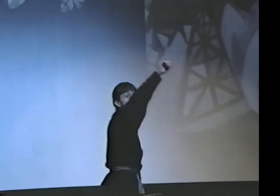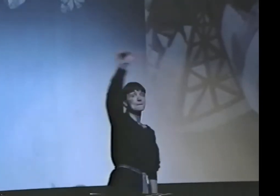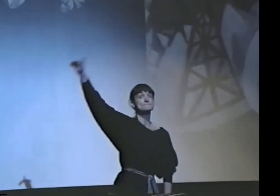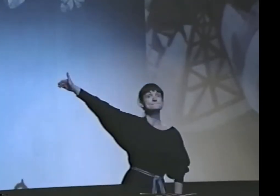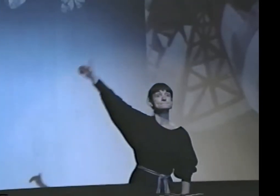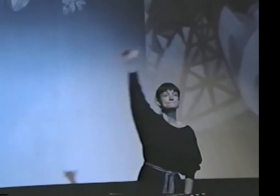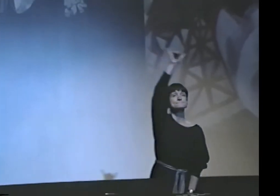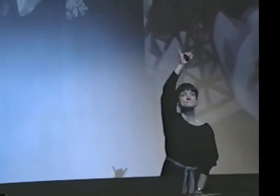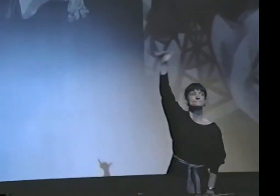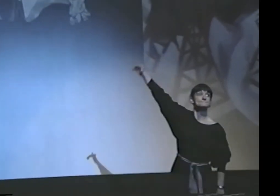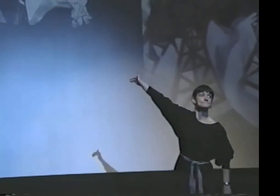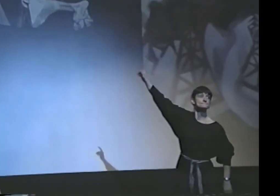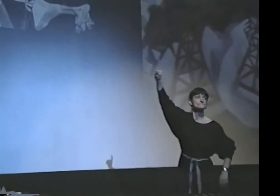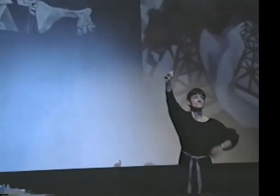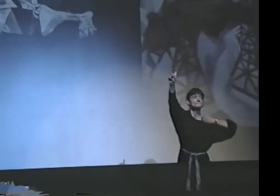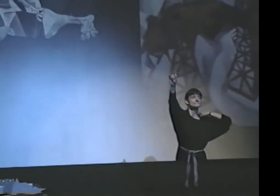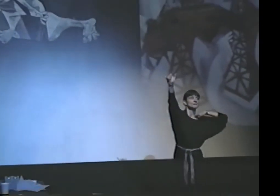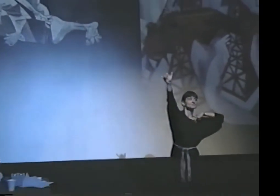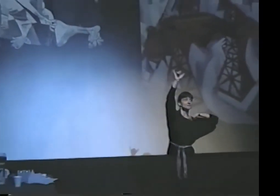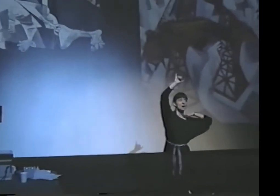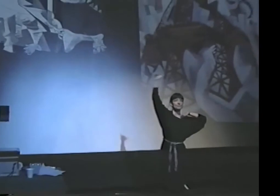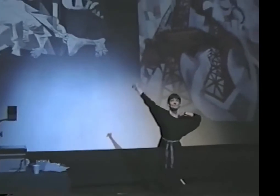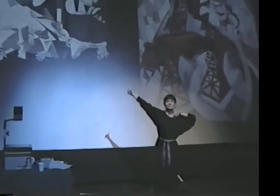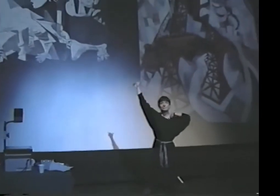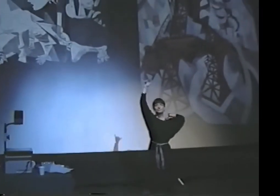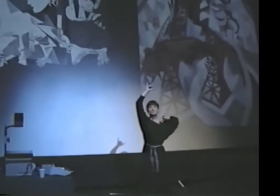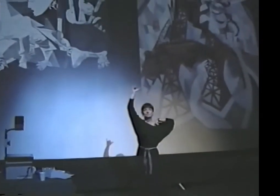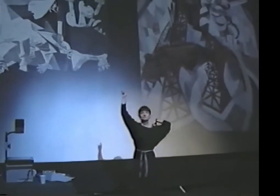ARE THEY THE SAME? WHAT DO YOU THINK?